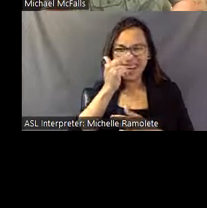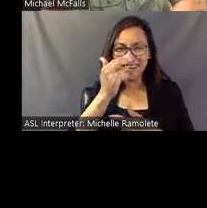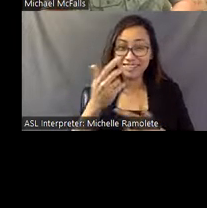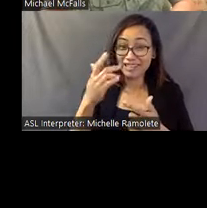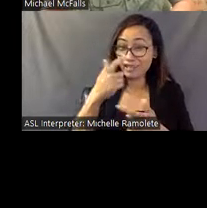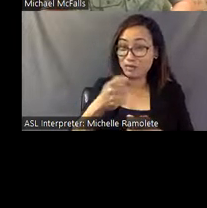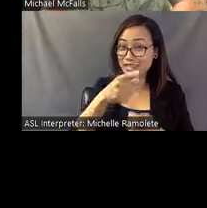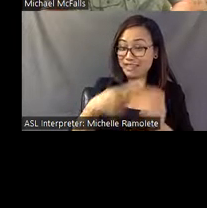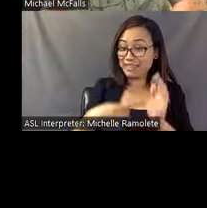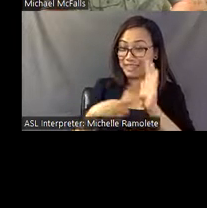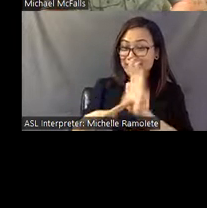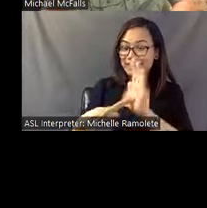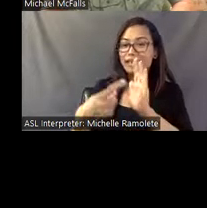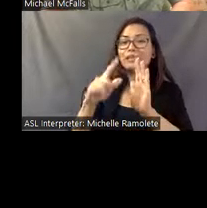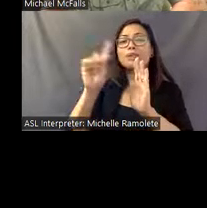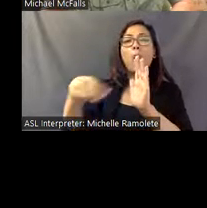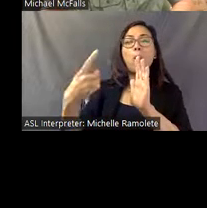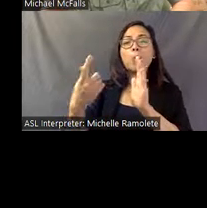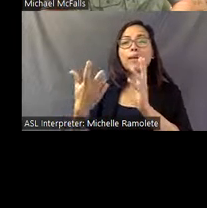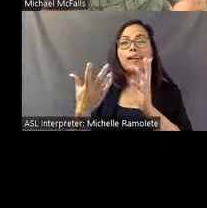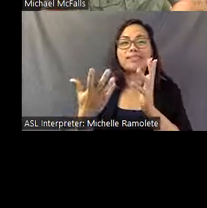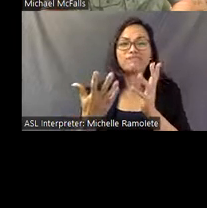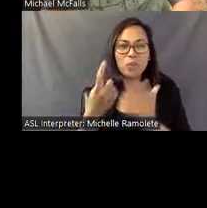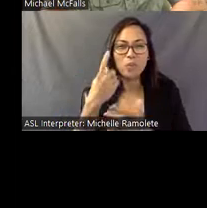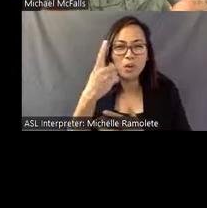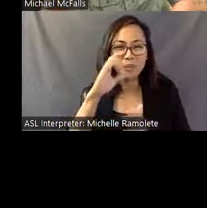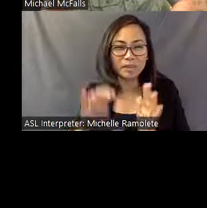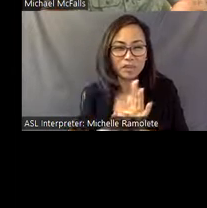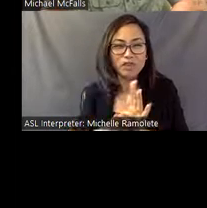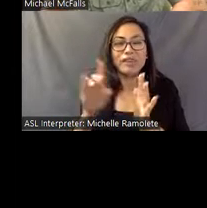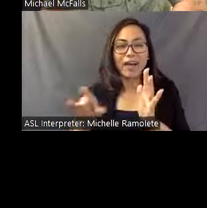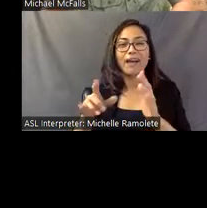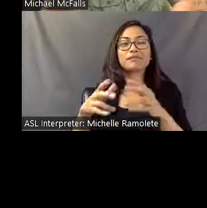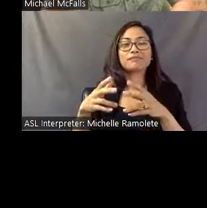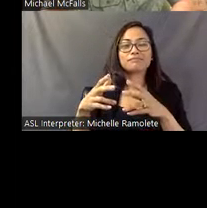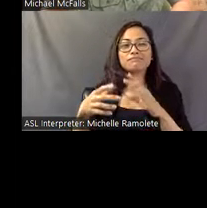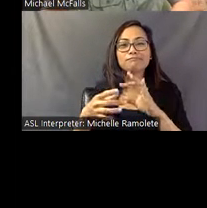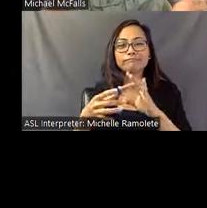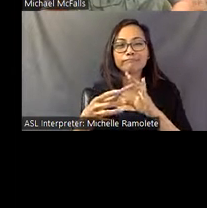that we have in the archives that maybe makes reference to the place Pasaquan.